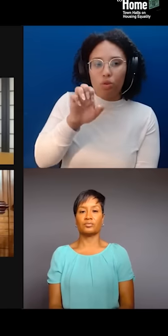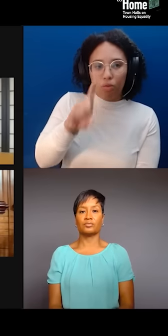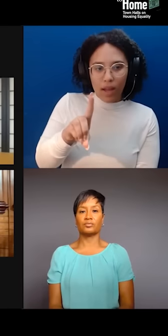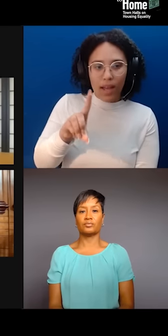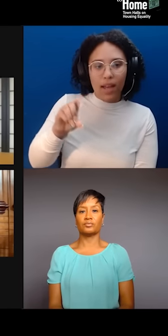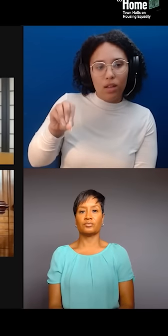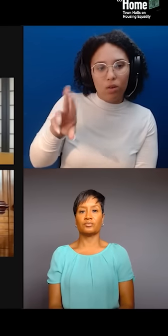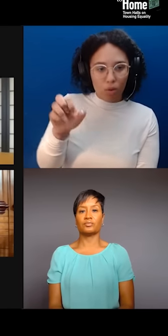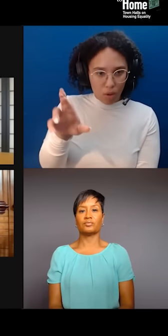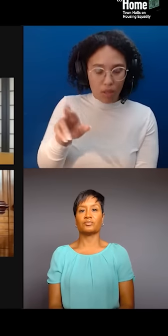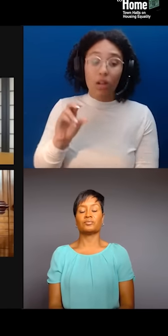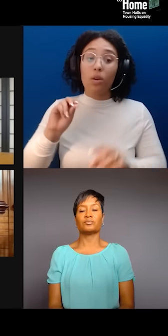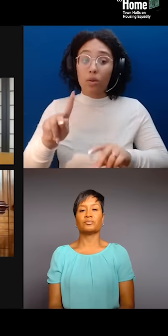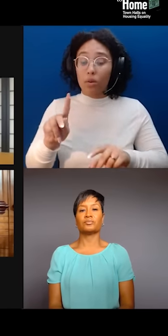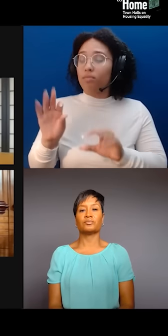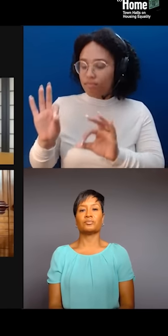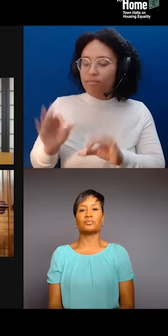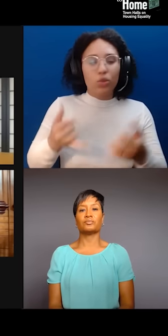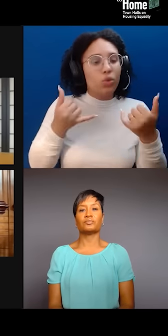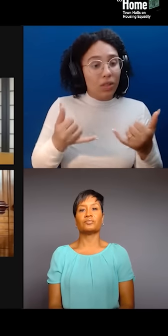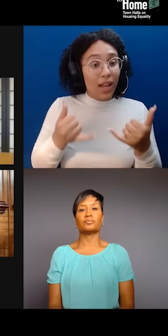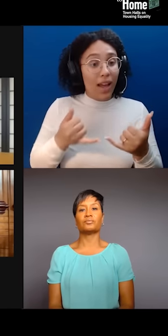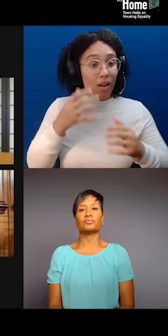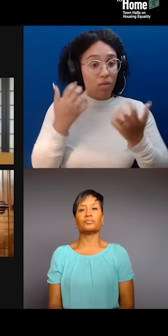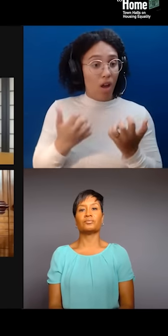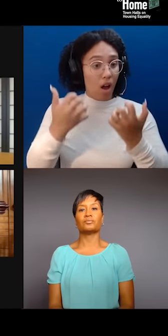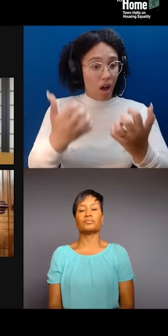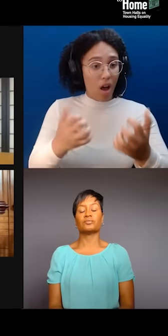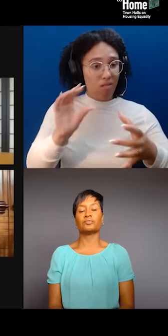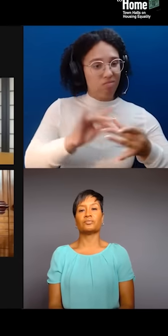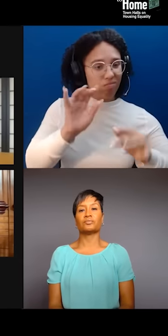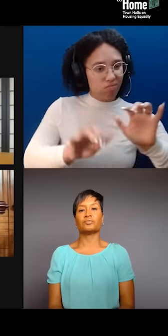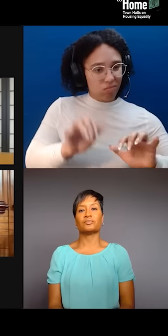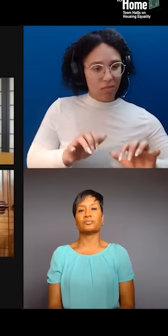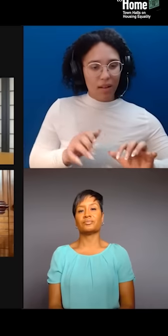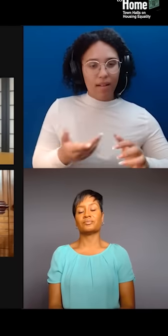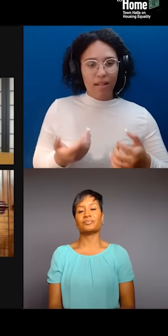to ask Ron and Djali, if you could give brief responses to one last question that I have to ask.